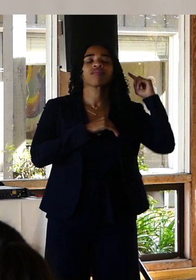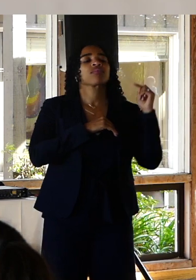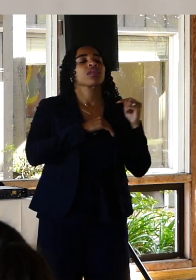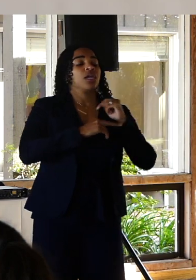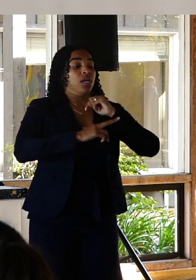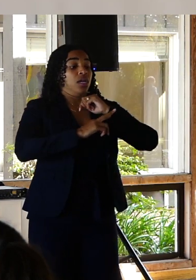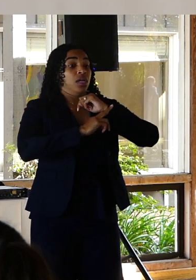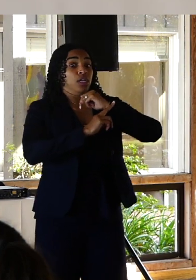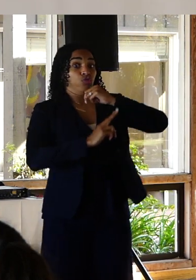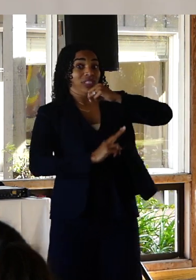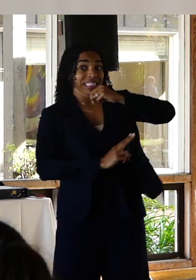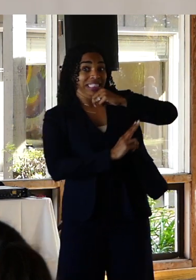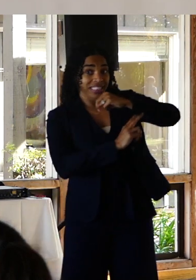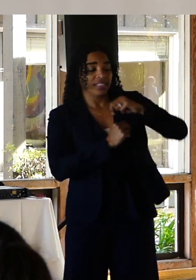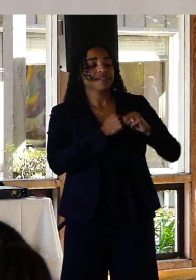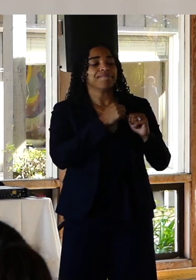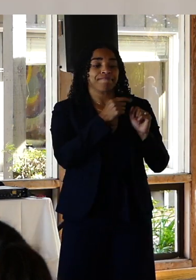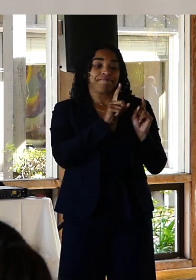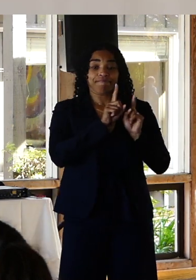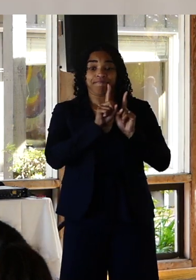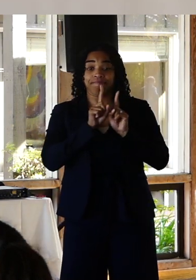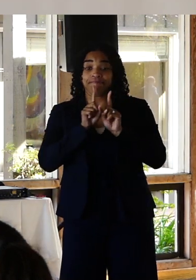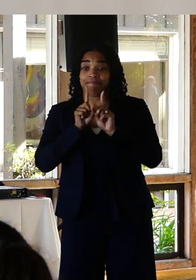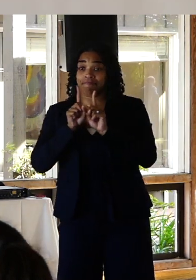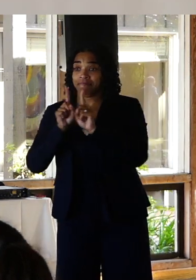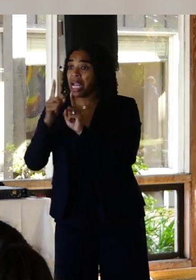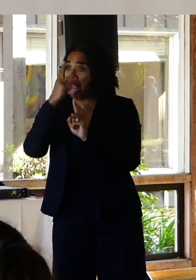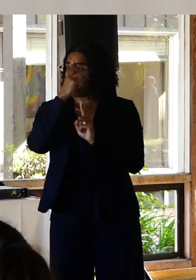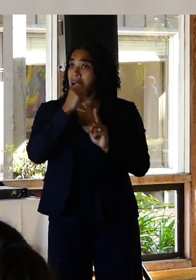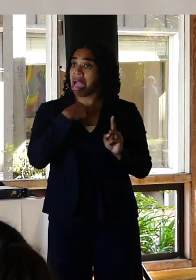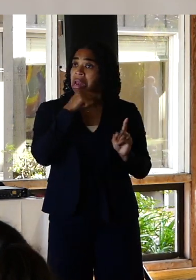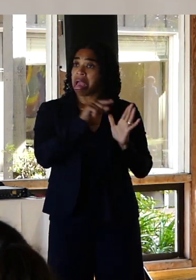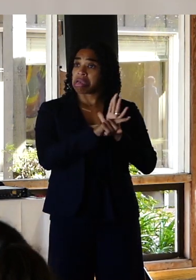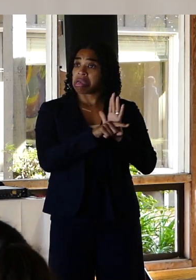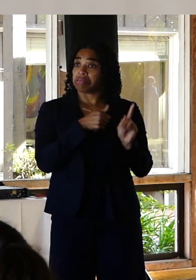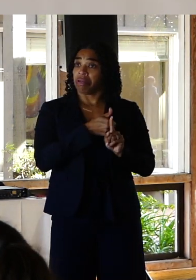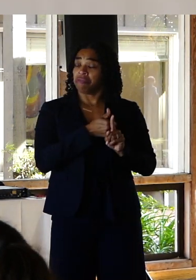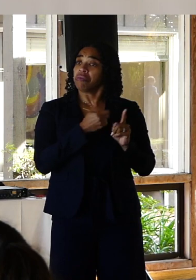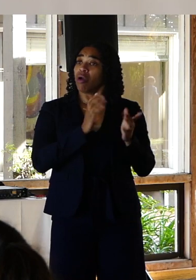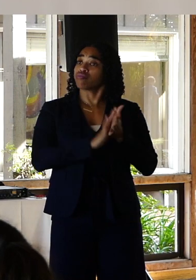I felt like my suicidality was a thing of the past. Right. You have that